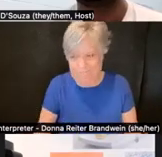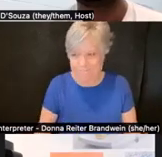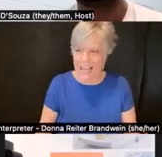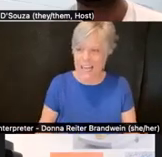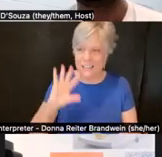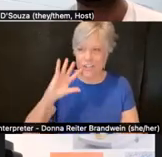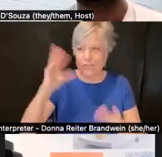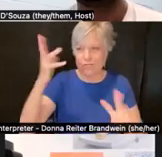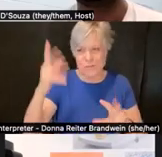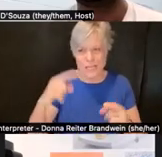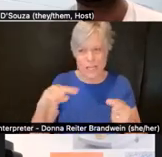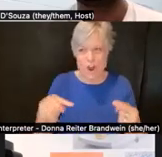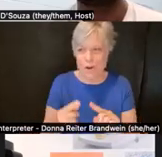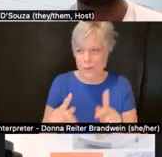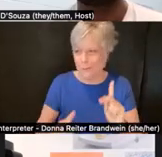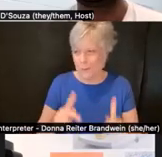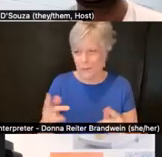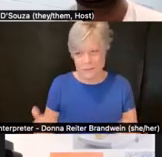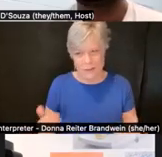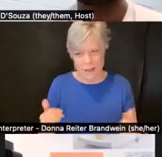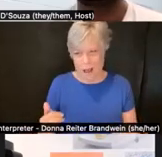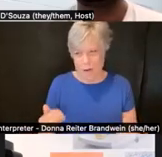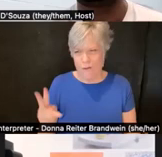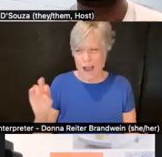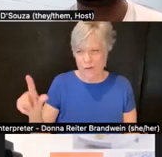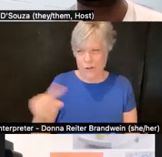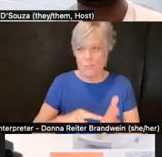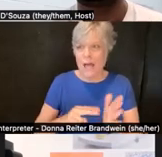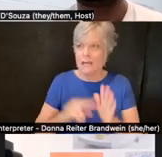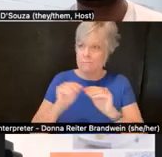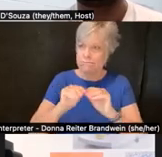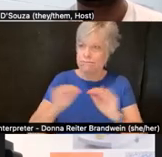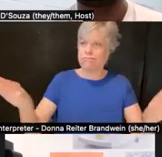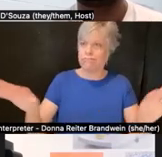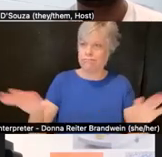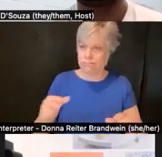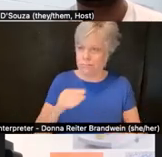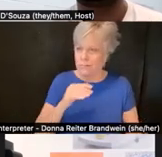and harming and killing people of color and trans